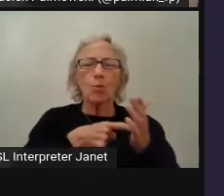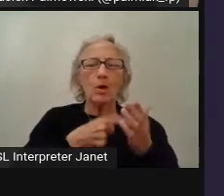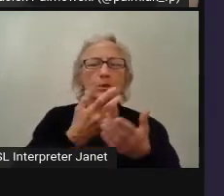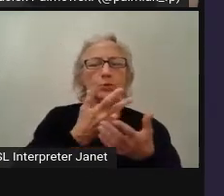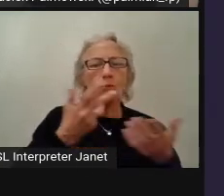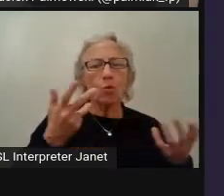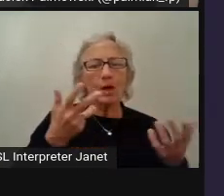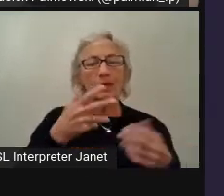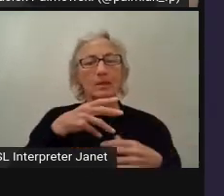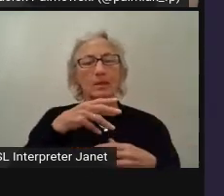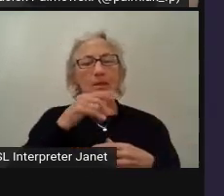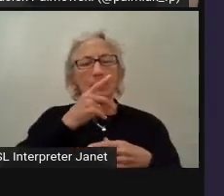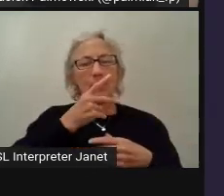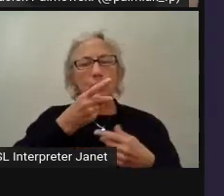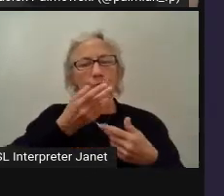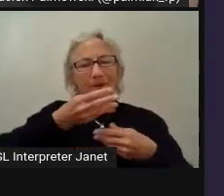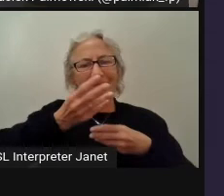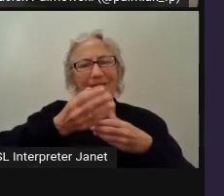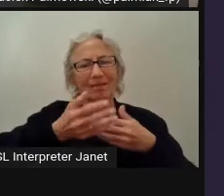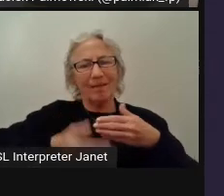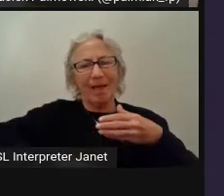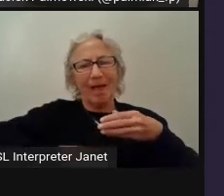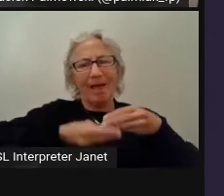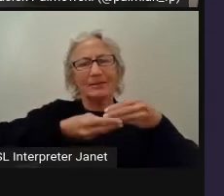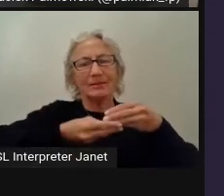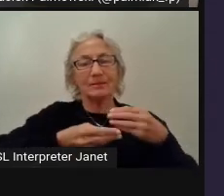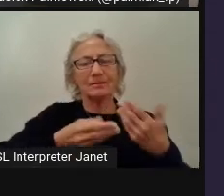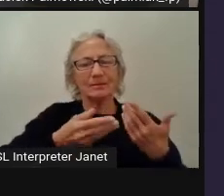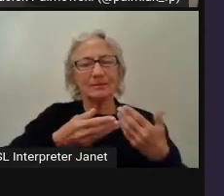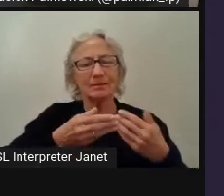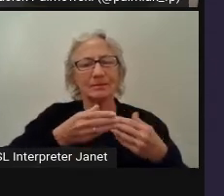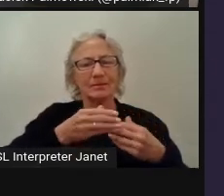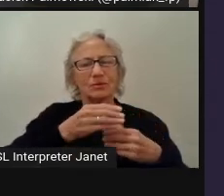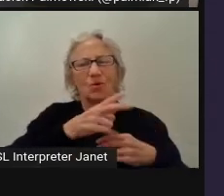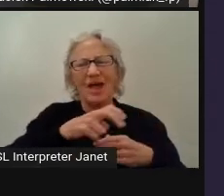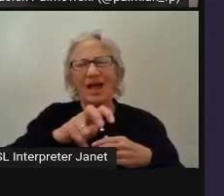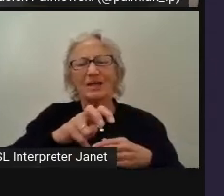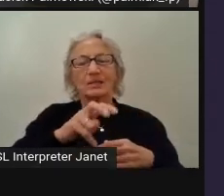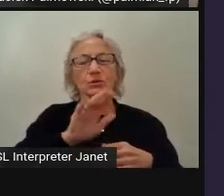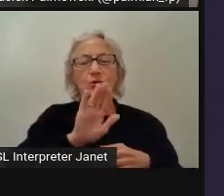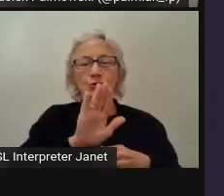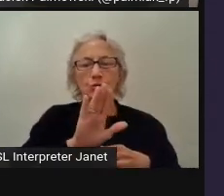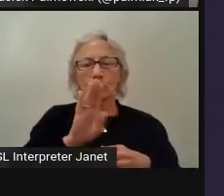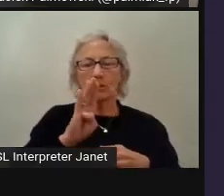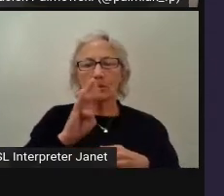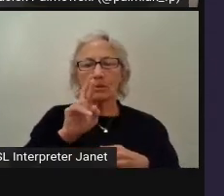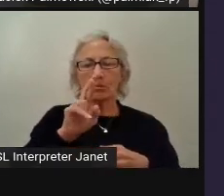to your browser. It's like one or two clicks and you're done.